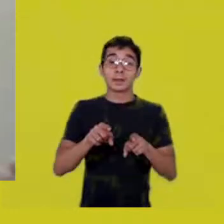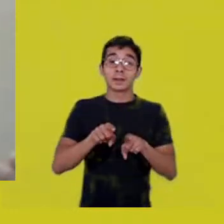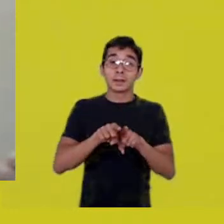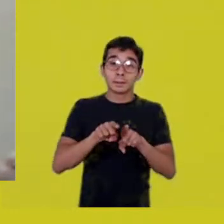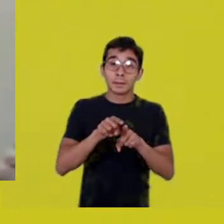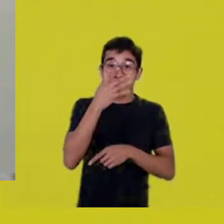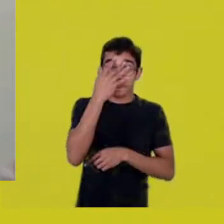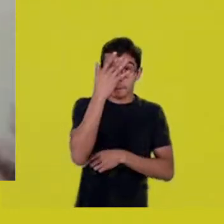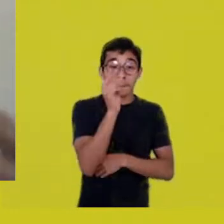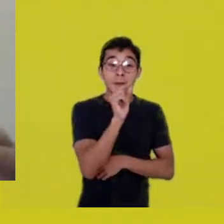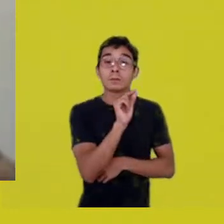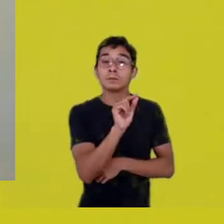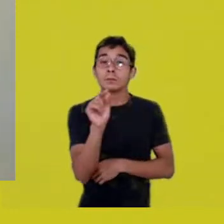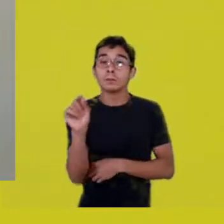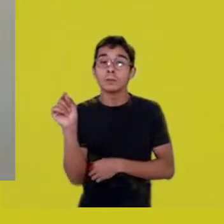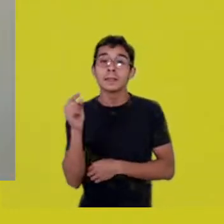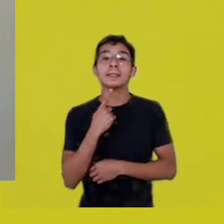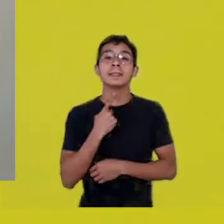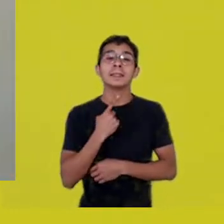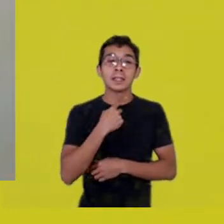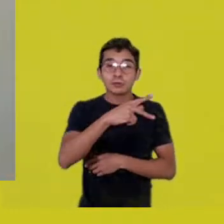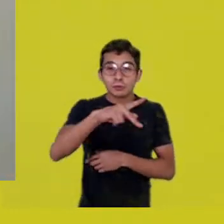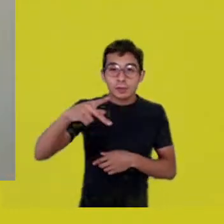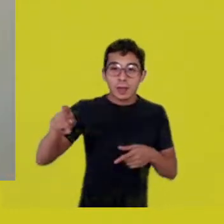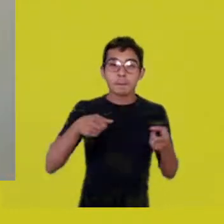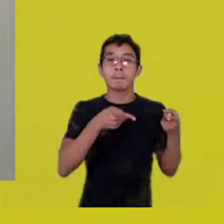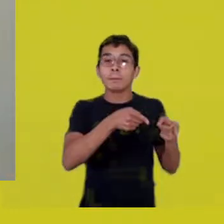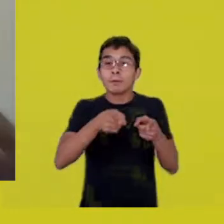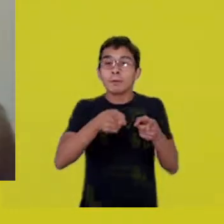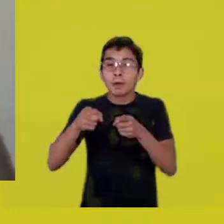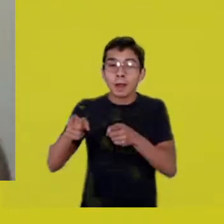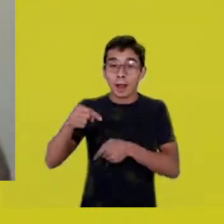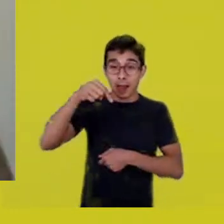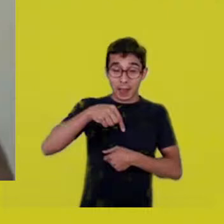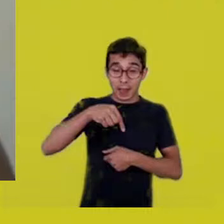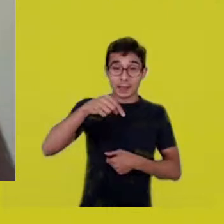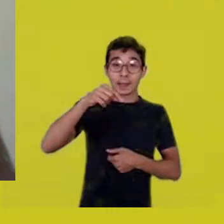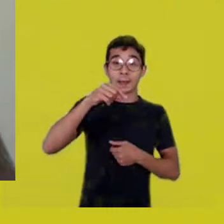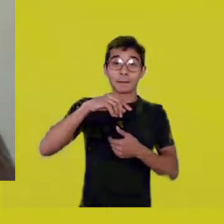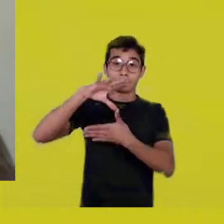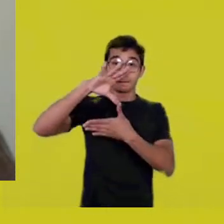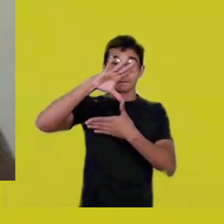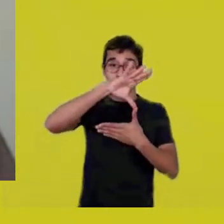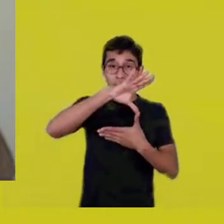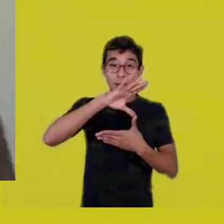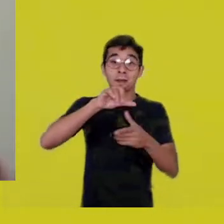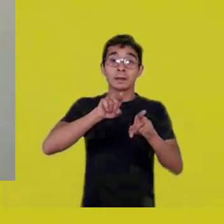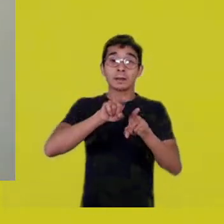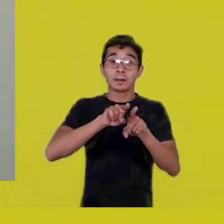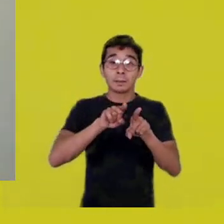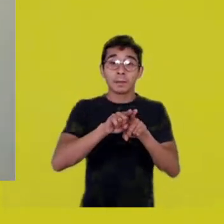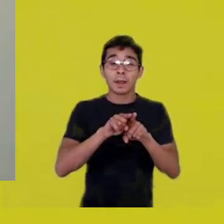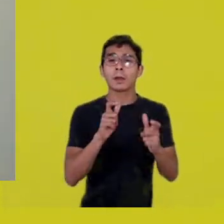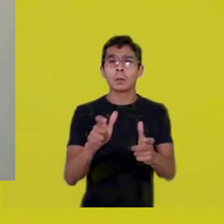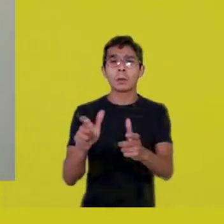not only those who surround us here in the tropics, but also those in the cold regions of the planet,